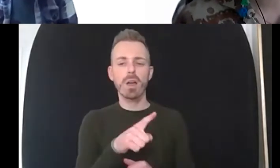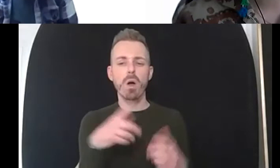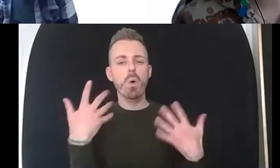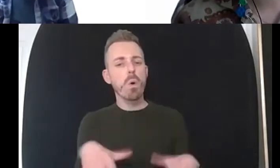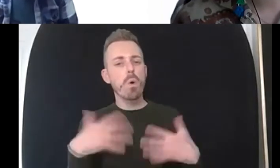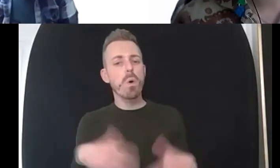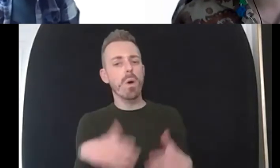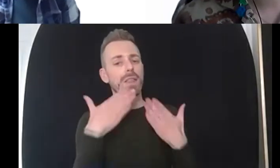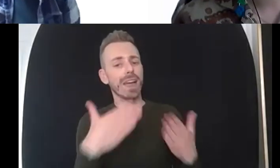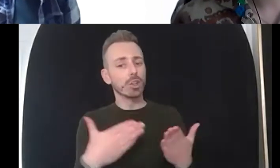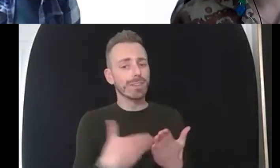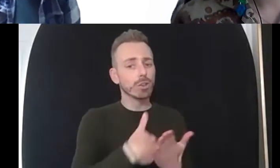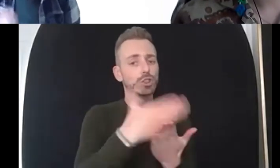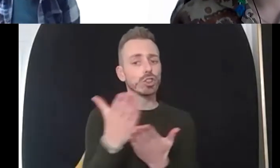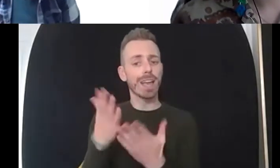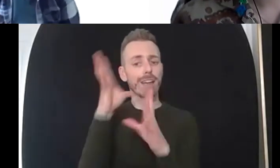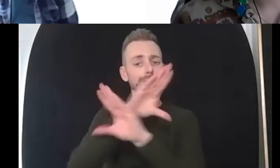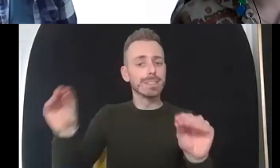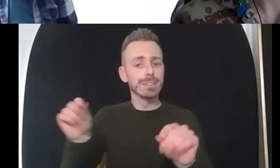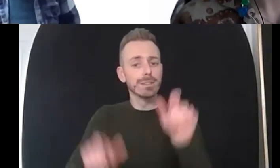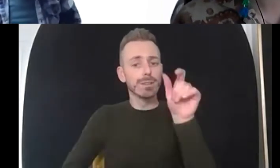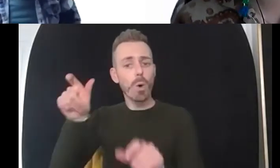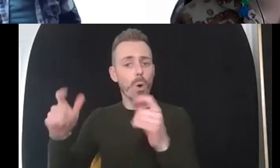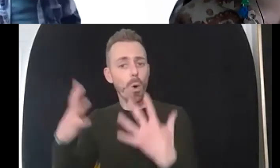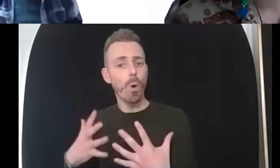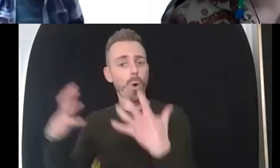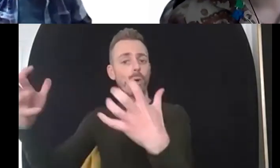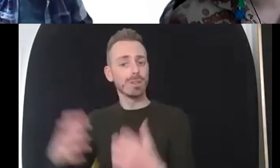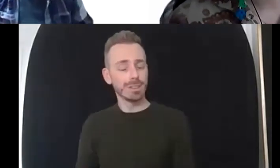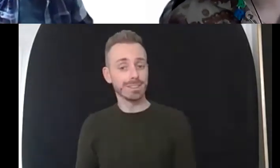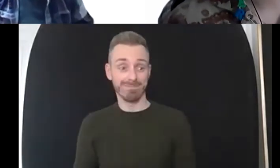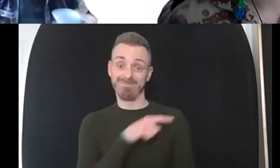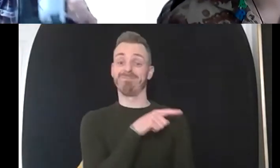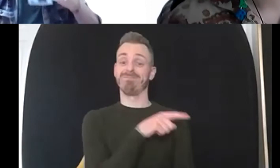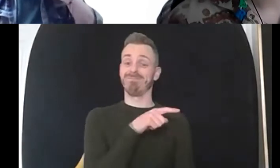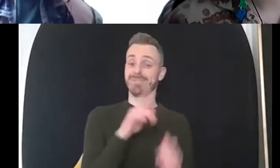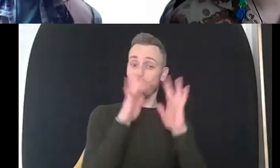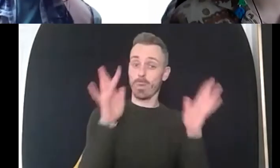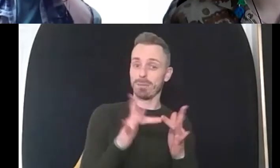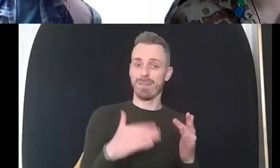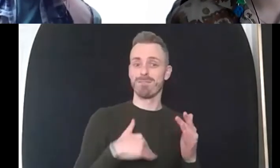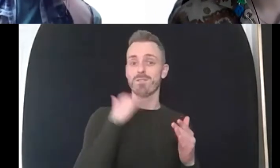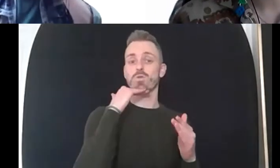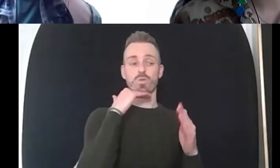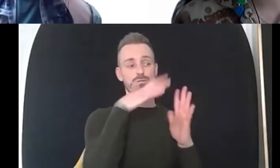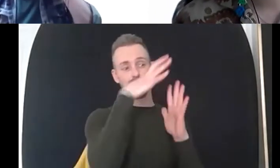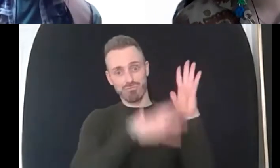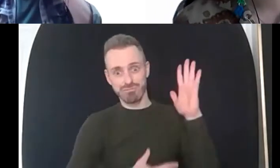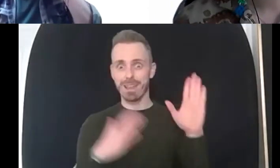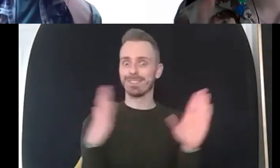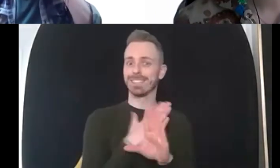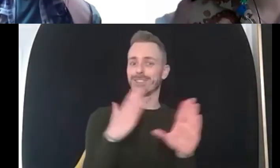the audience members therapist secret yeah um so just thinking back on you know the identity